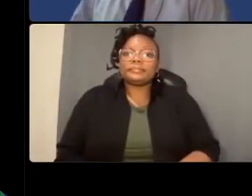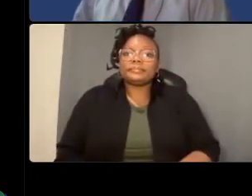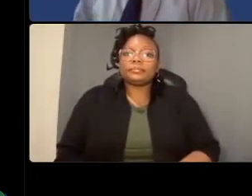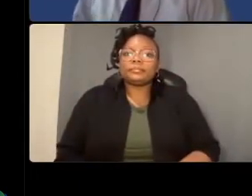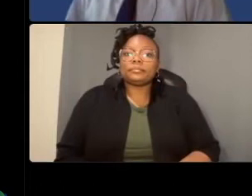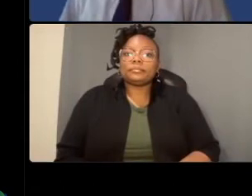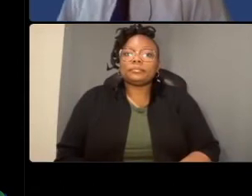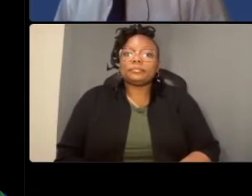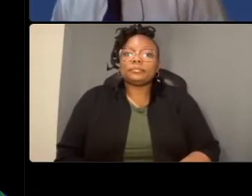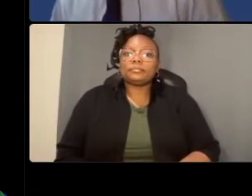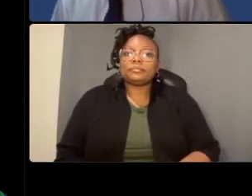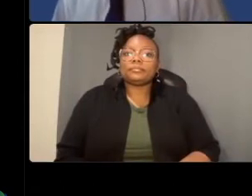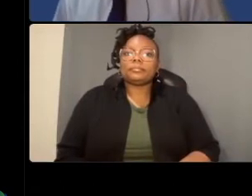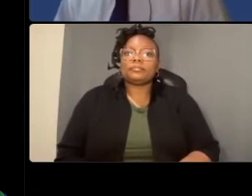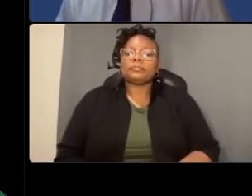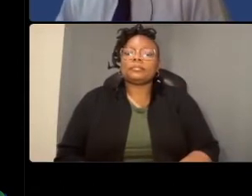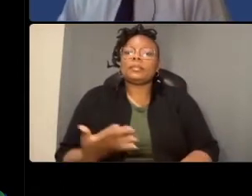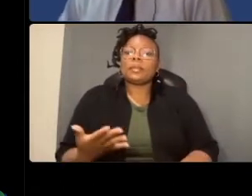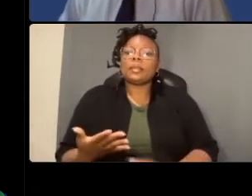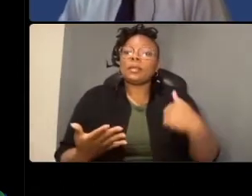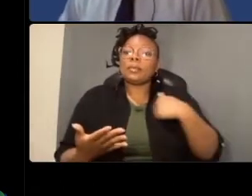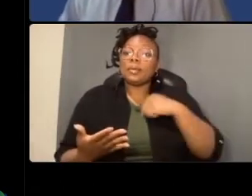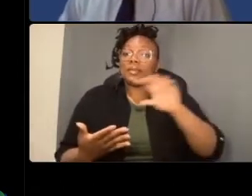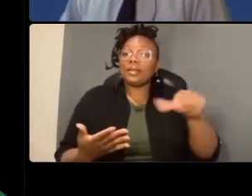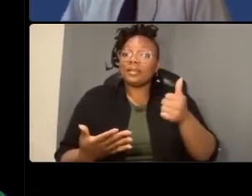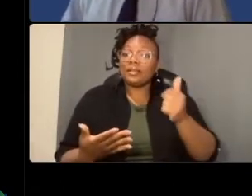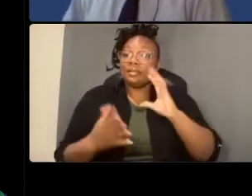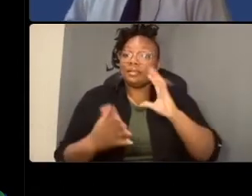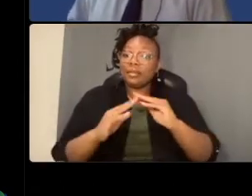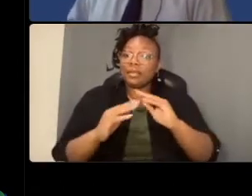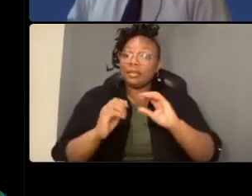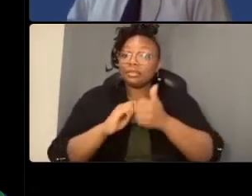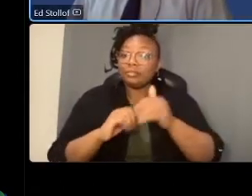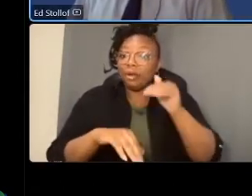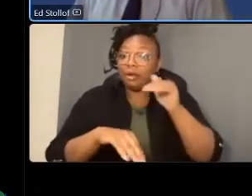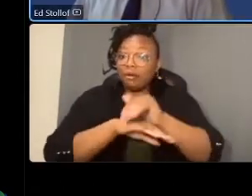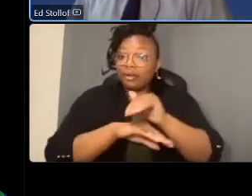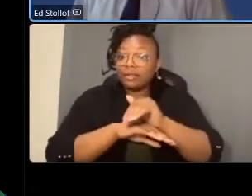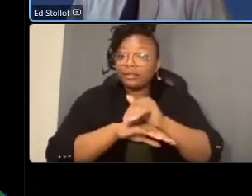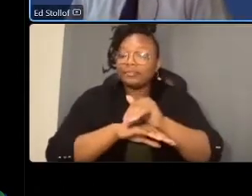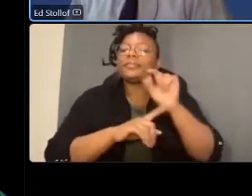uh we'll have a another meeting tomorrow night this will be an in-person meeting that's